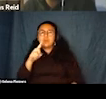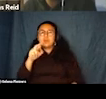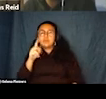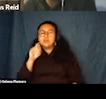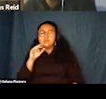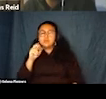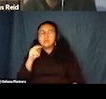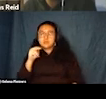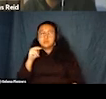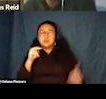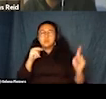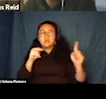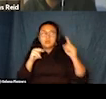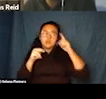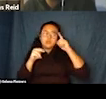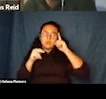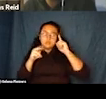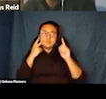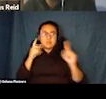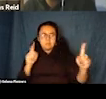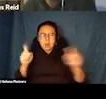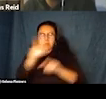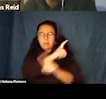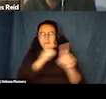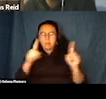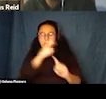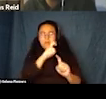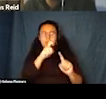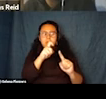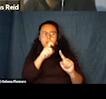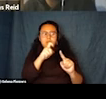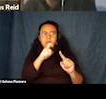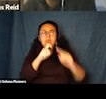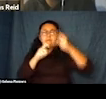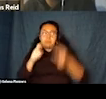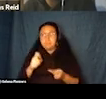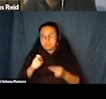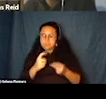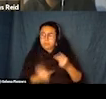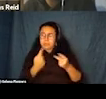He kicks the tap and Rand is frozen by a super blast. He drops and is chopped to pieces by the machinery.